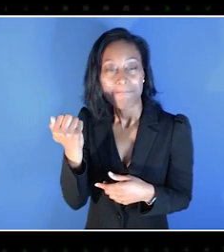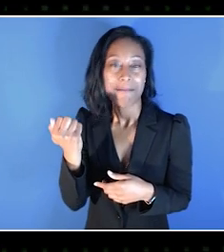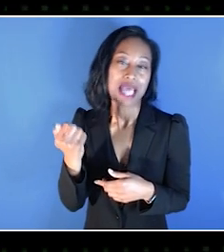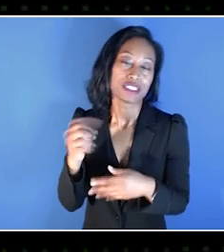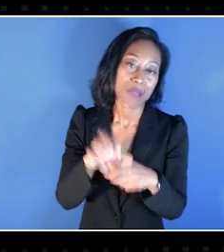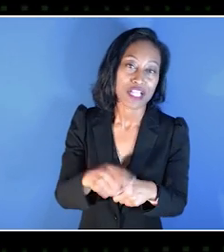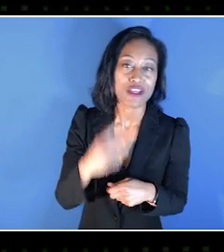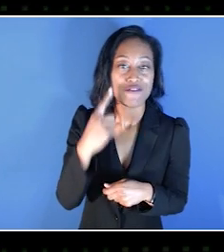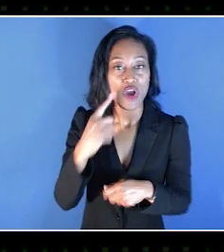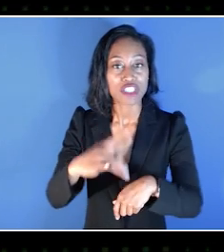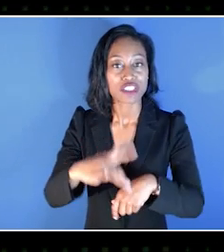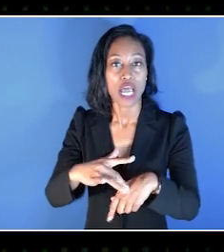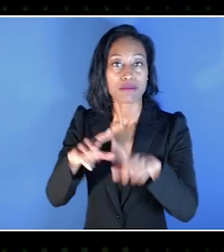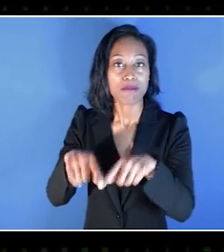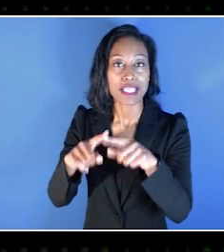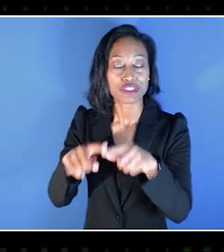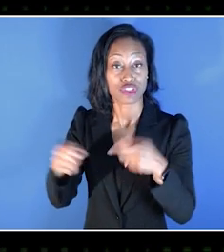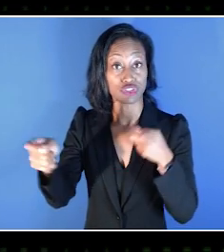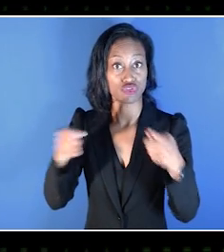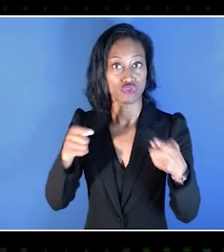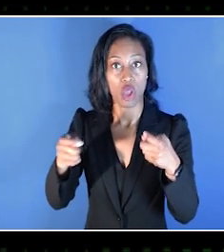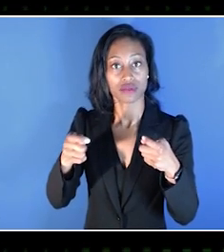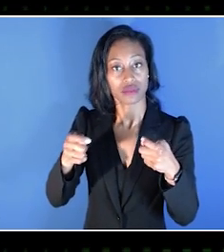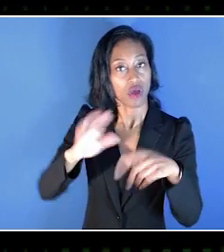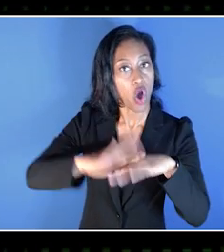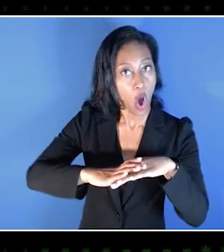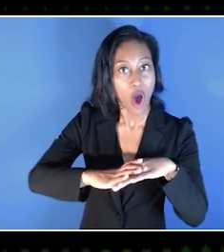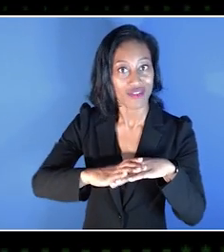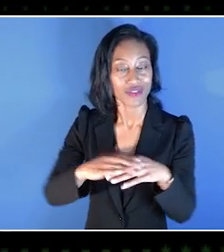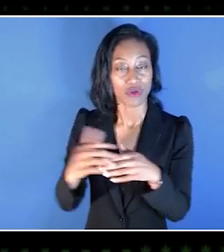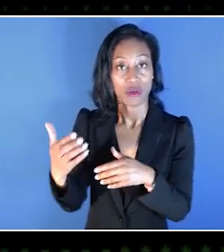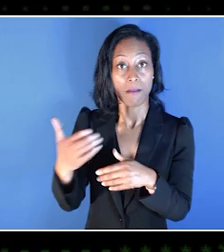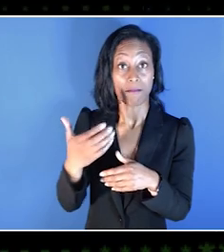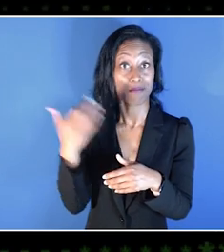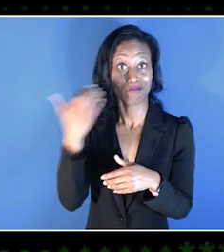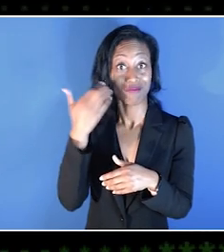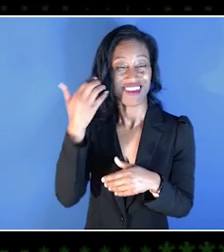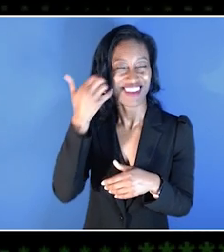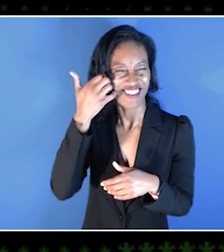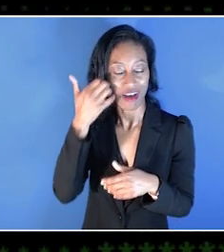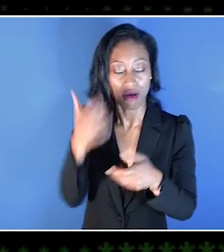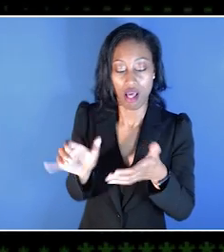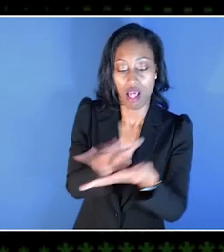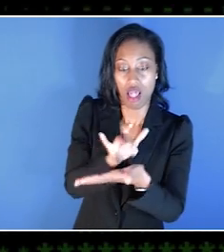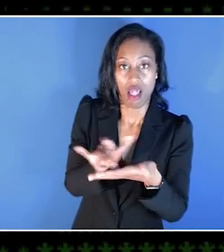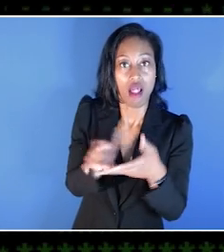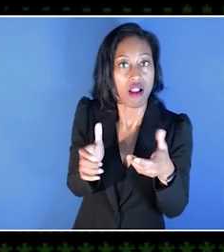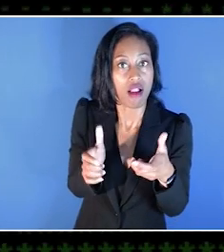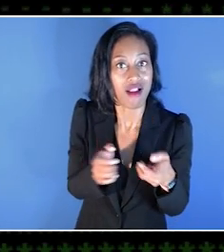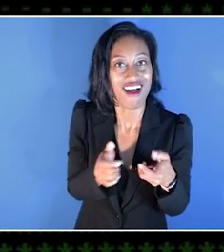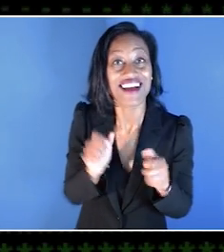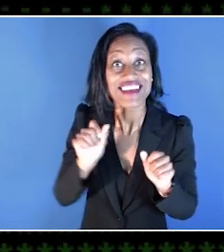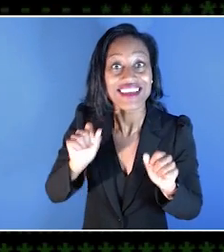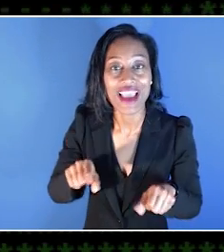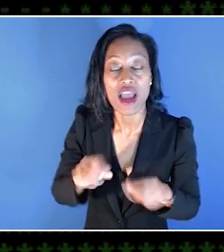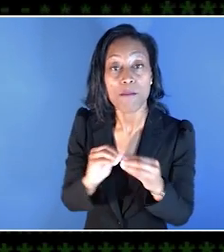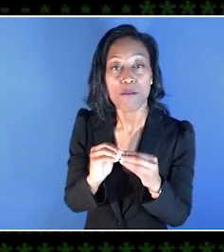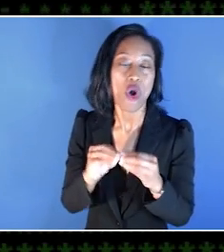for touch-based controls on mobile devices. So that way developers can help make games for Xbox Cloud Gaming more accessible.